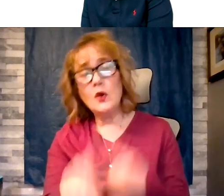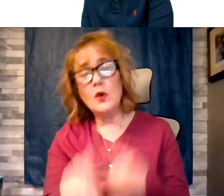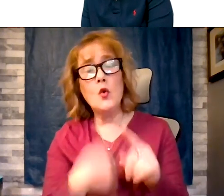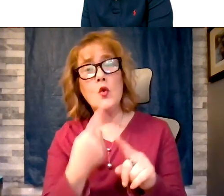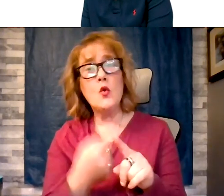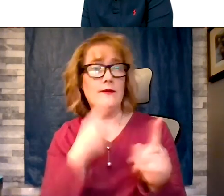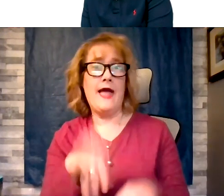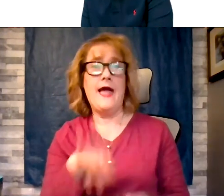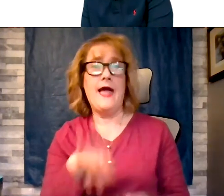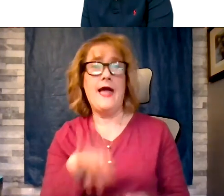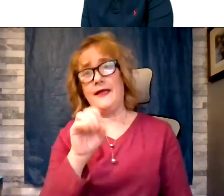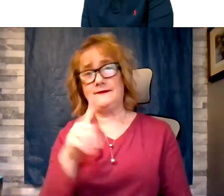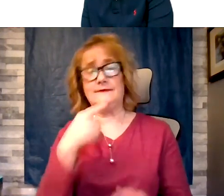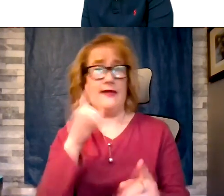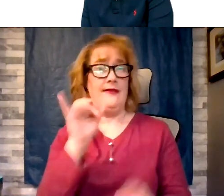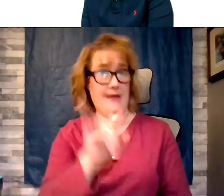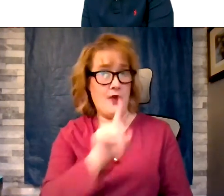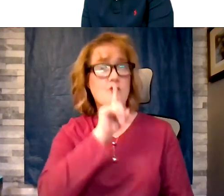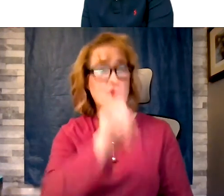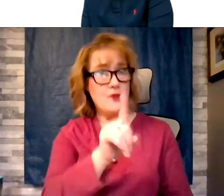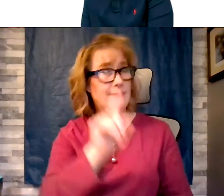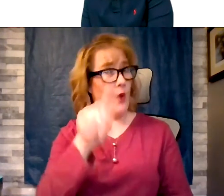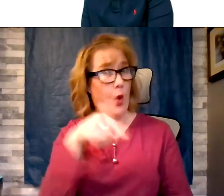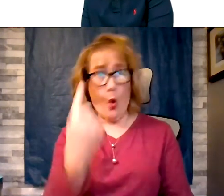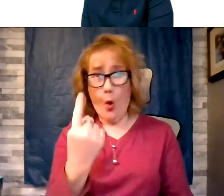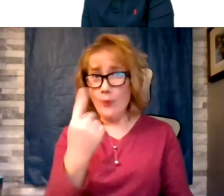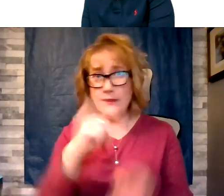that is the only problem they usually are going to be fine. We